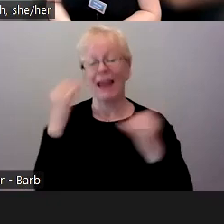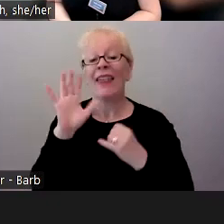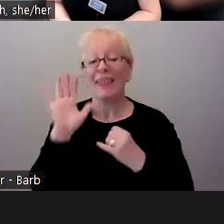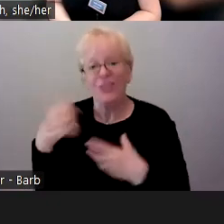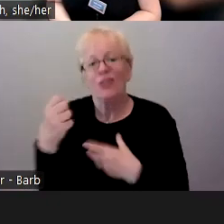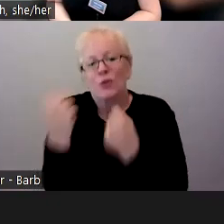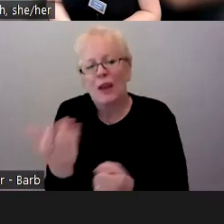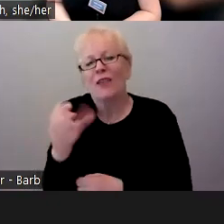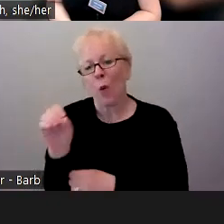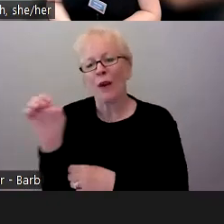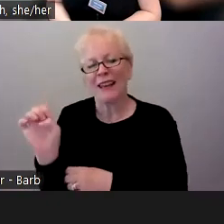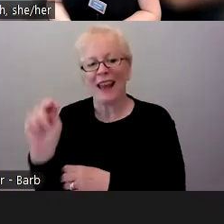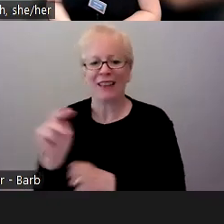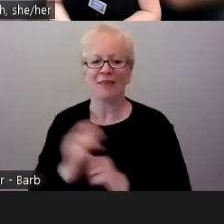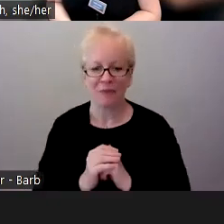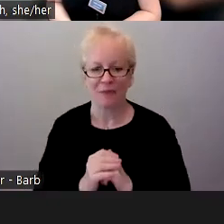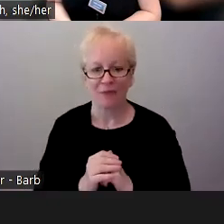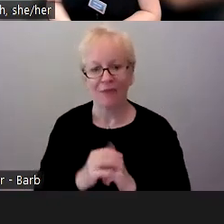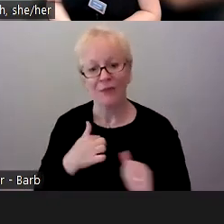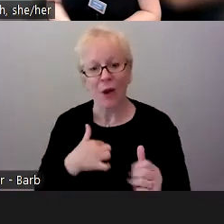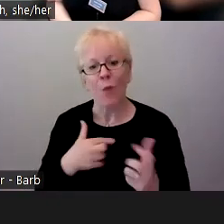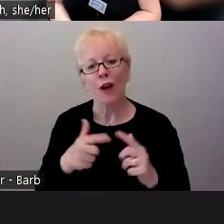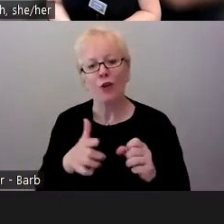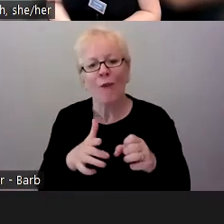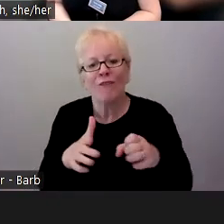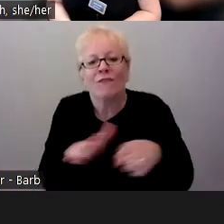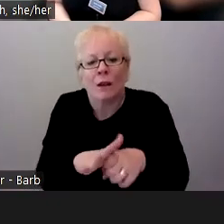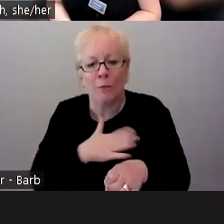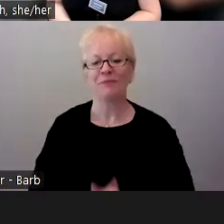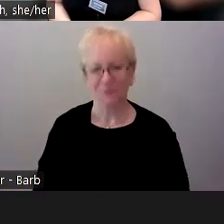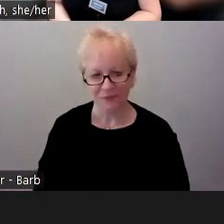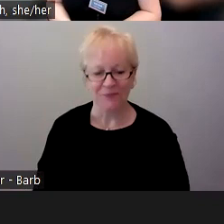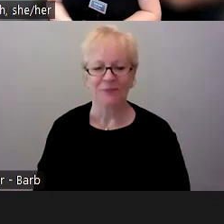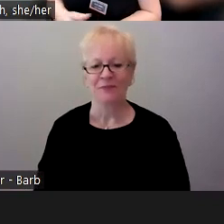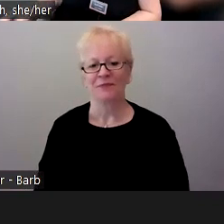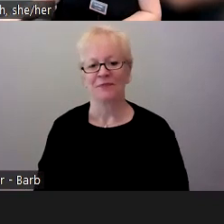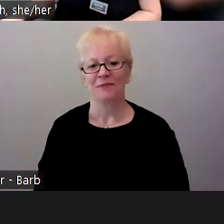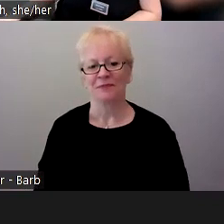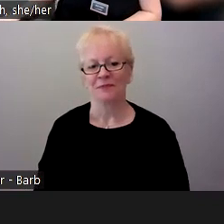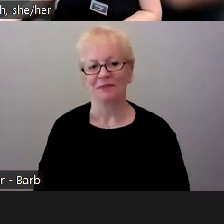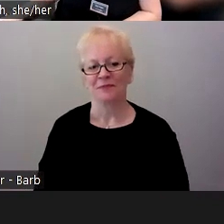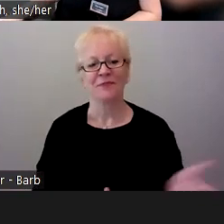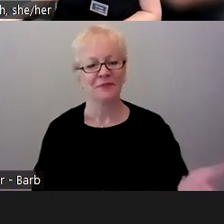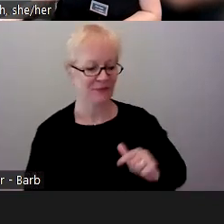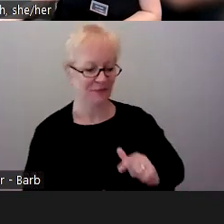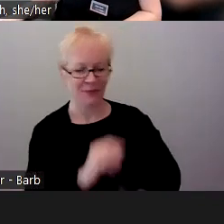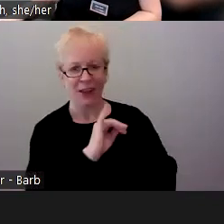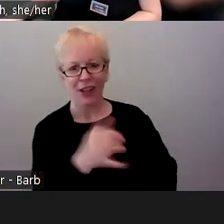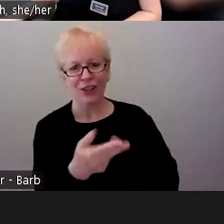So I just wanted to build my social network. Hi, this is Jen.